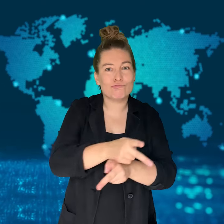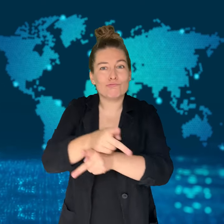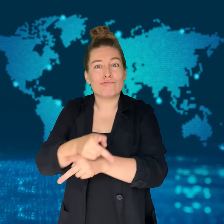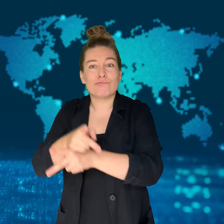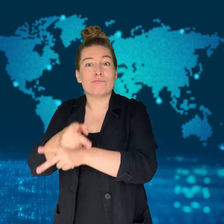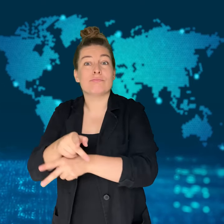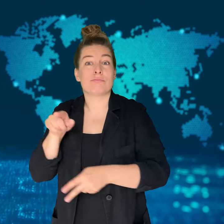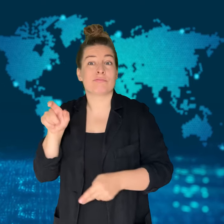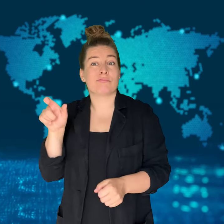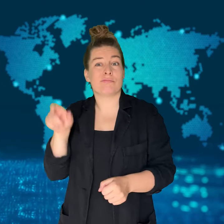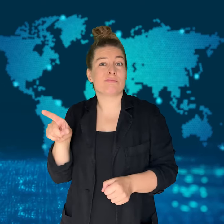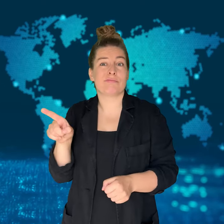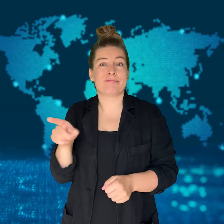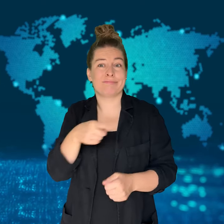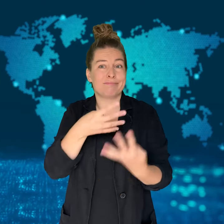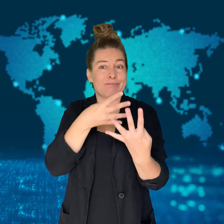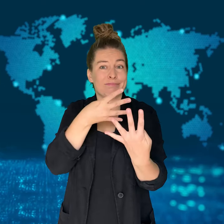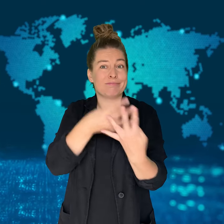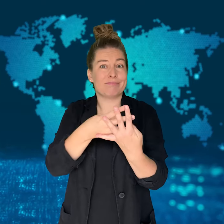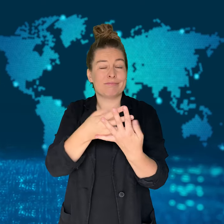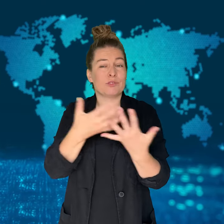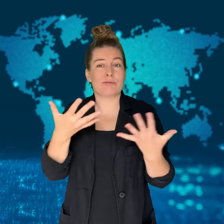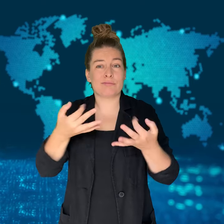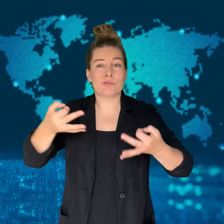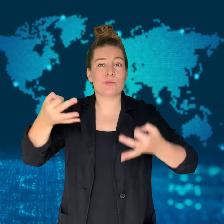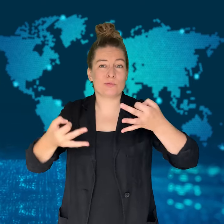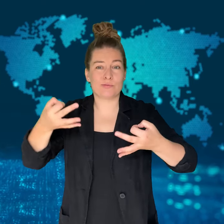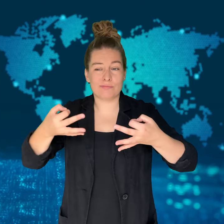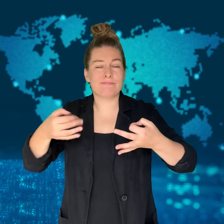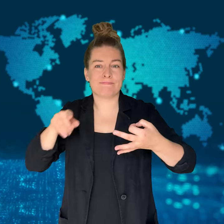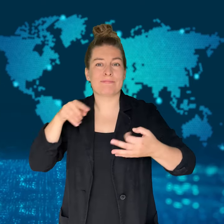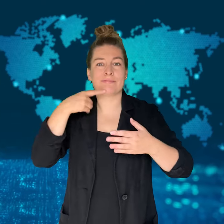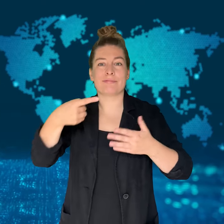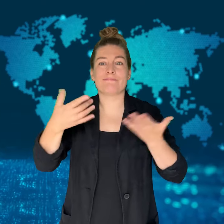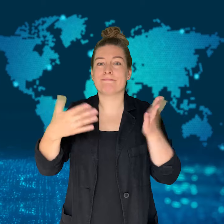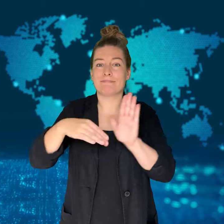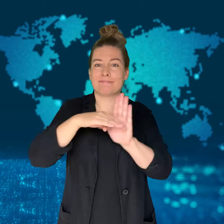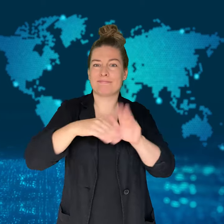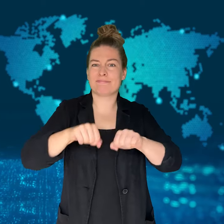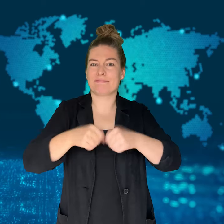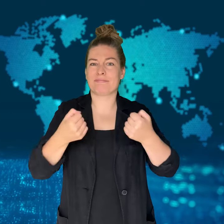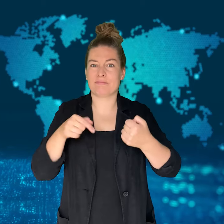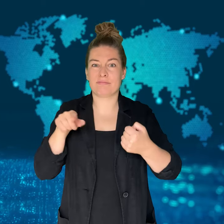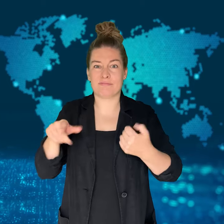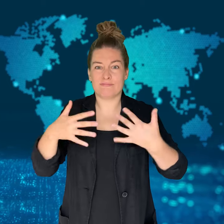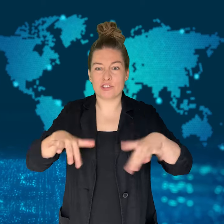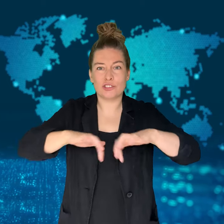jail following a sexual assault case.